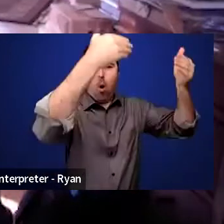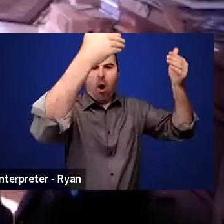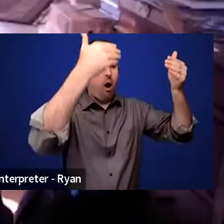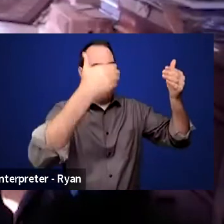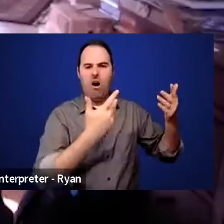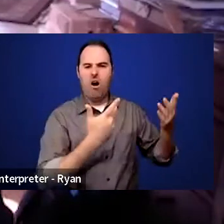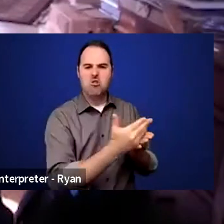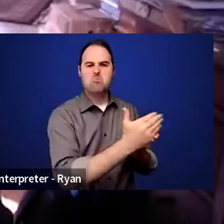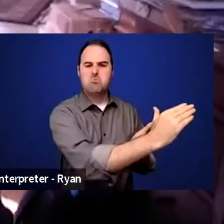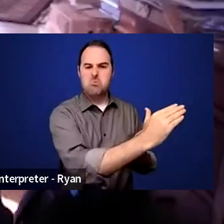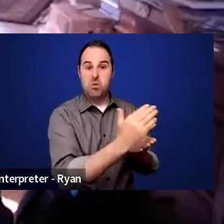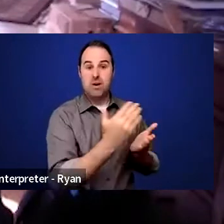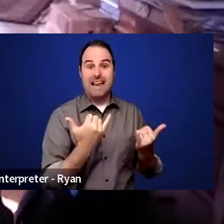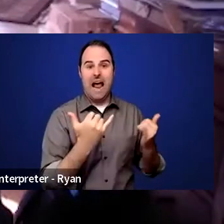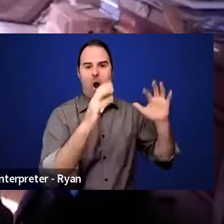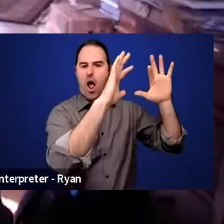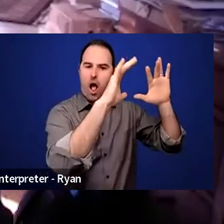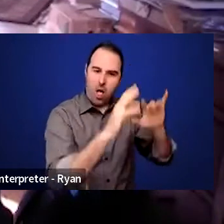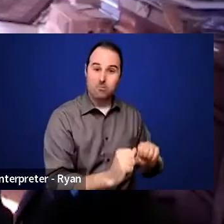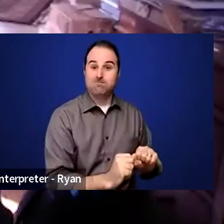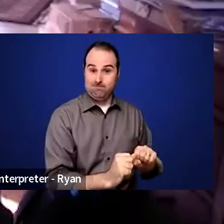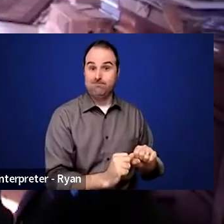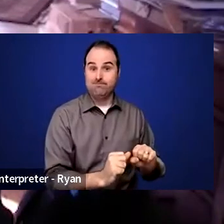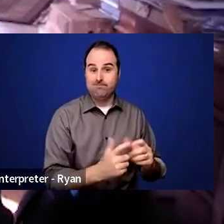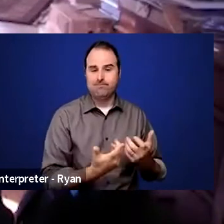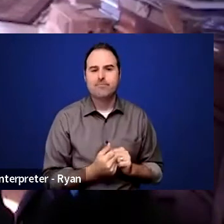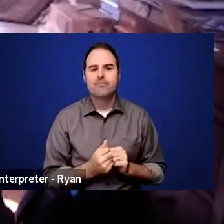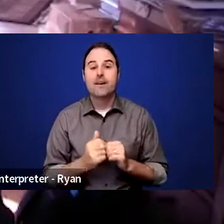Equity begins with inclusion, but it doesn't stop there.